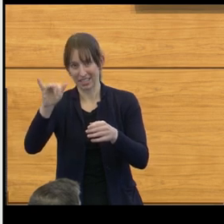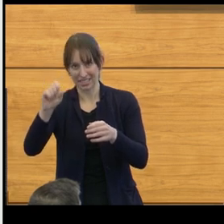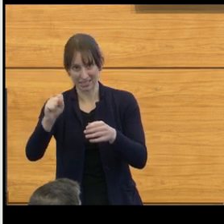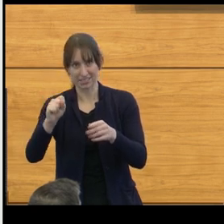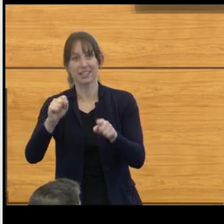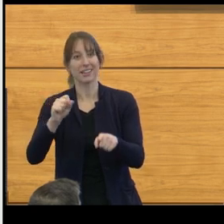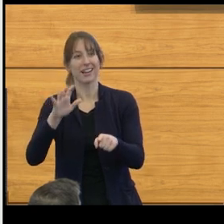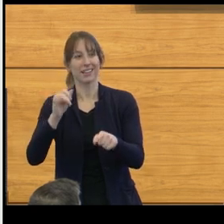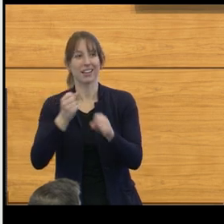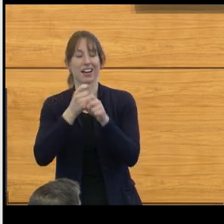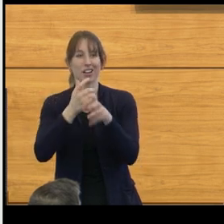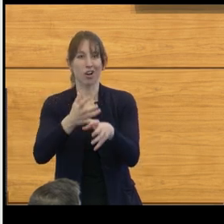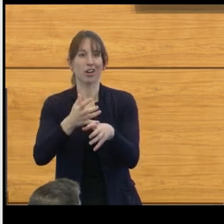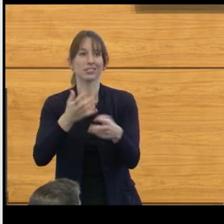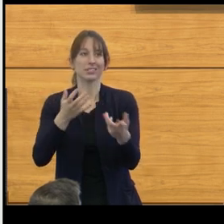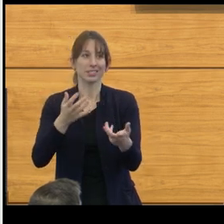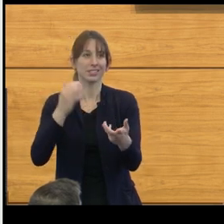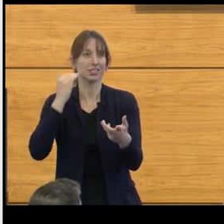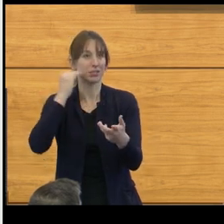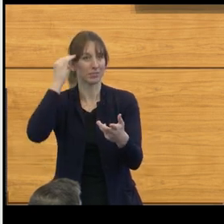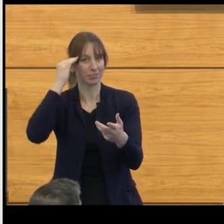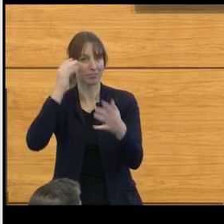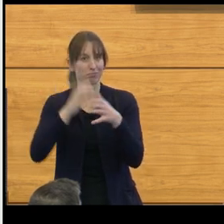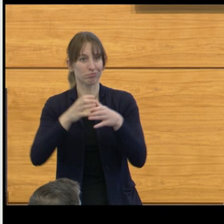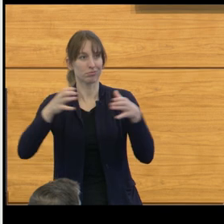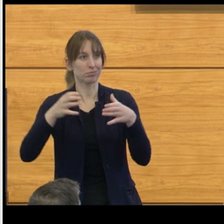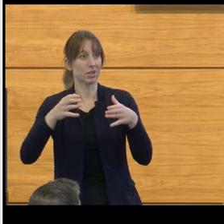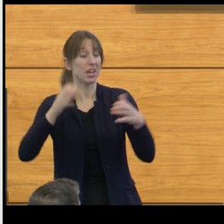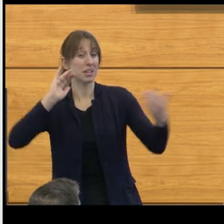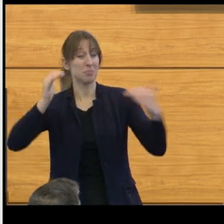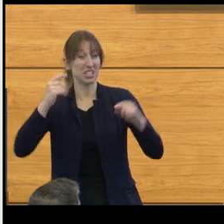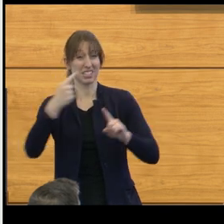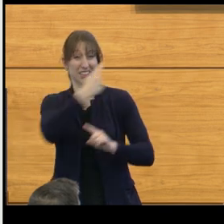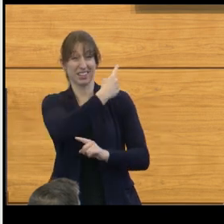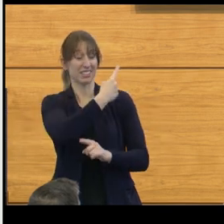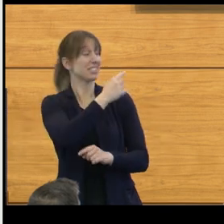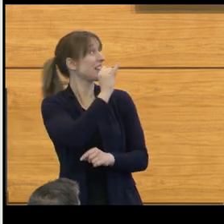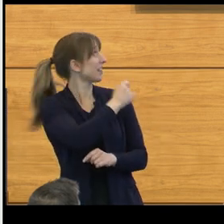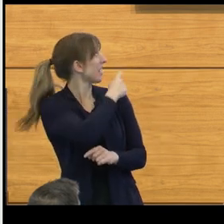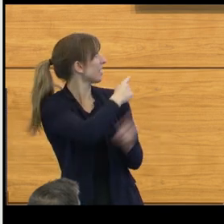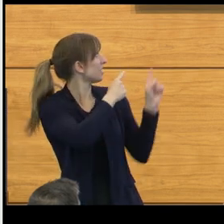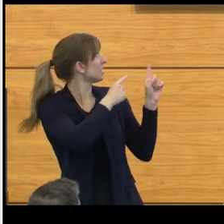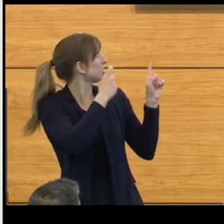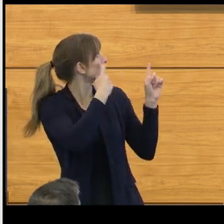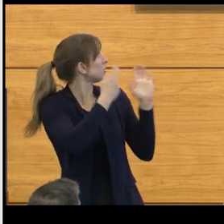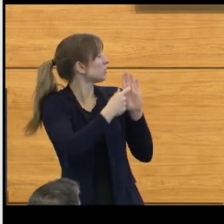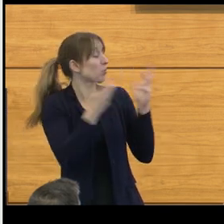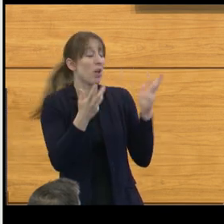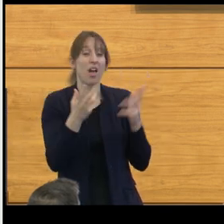of spinal dysraphism, in which you see a tethered cord, you see fat infiltrating into the spinal column.